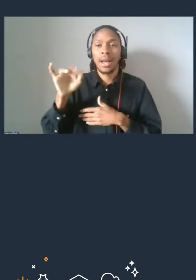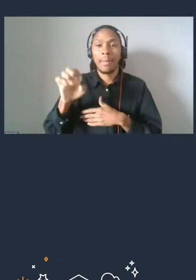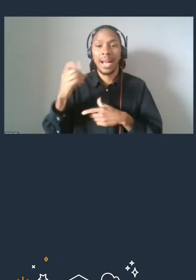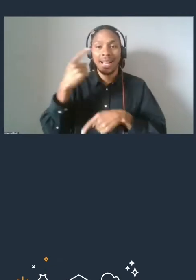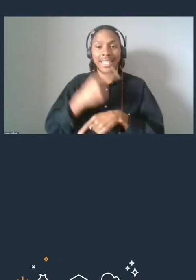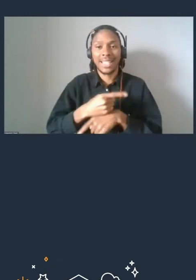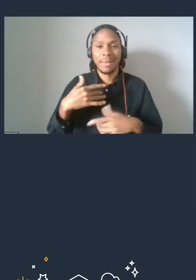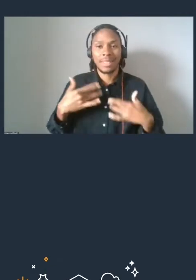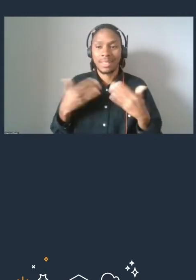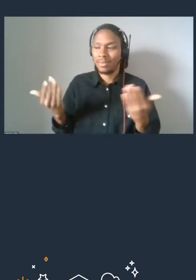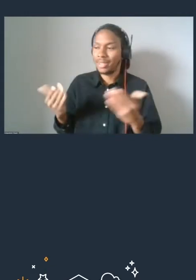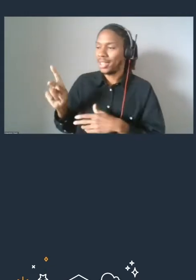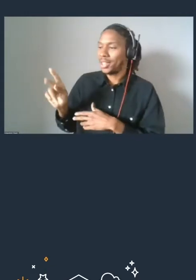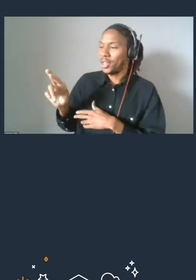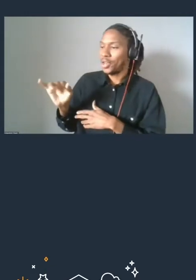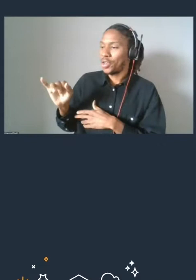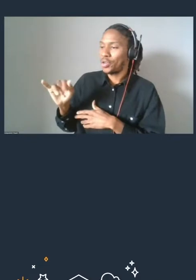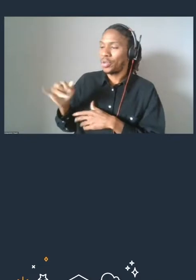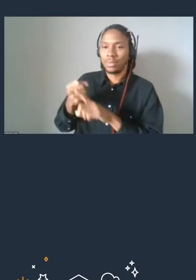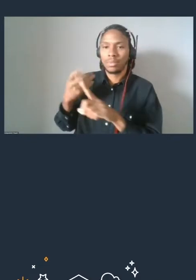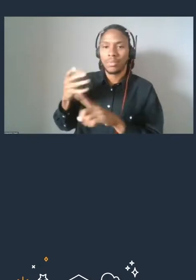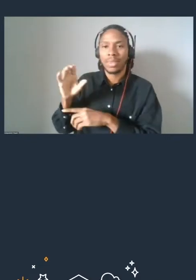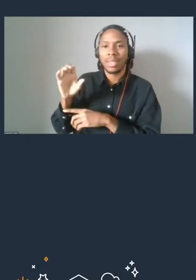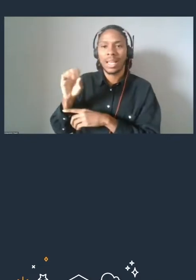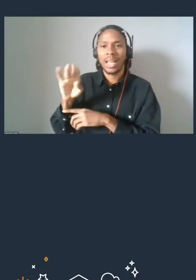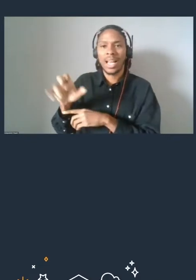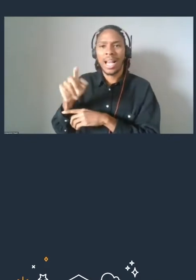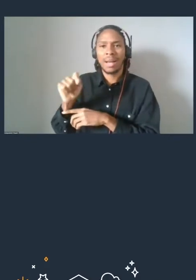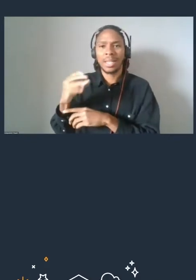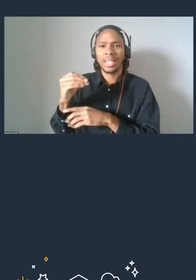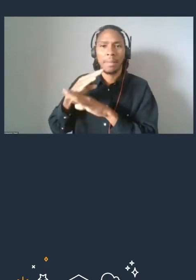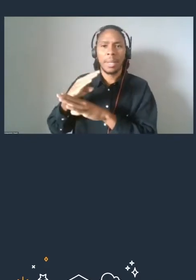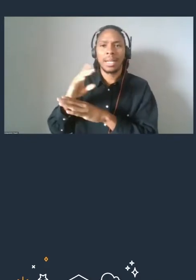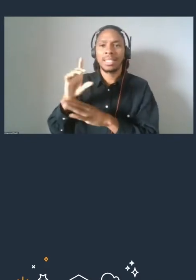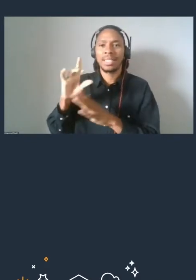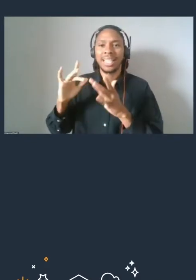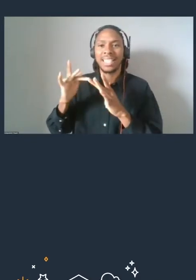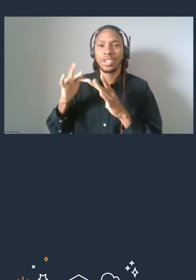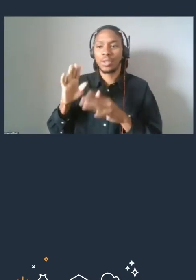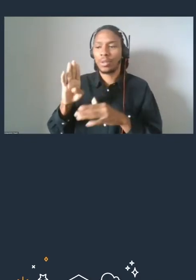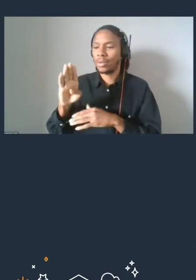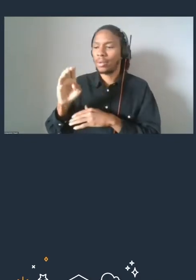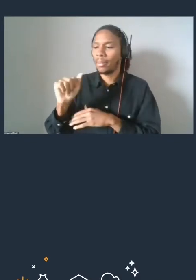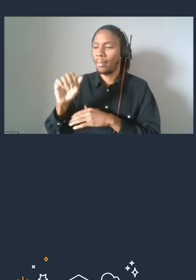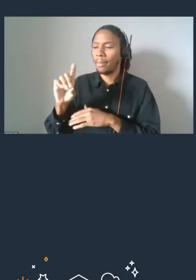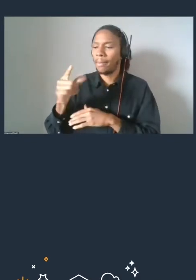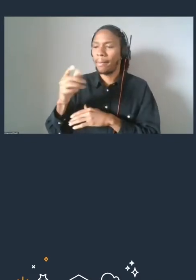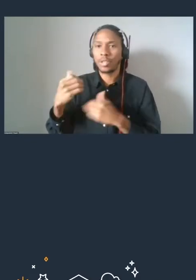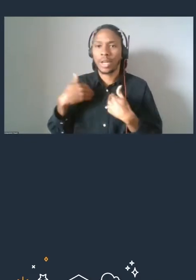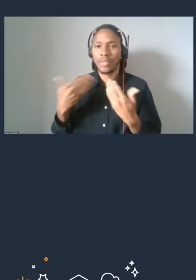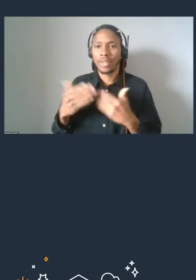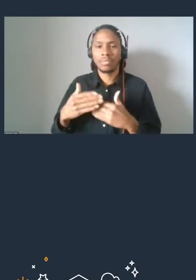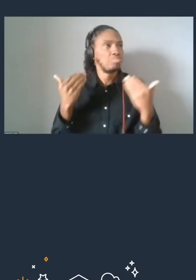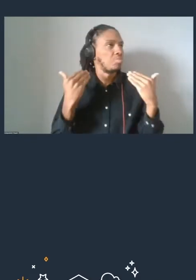to talk more about the object and block digital badges that we have here. All right, excellent. Let's jump into it.